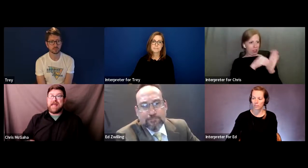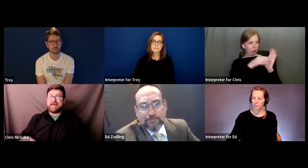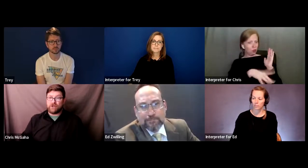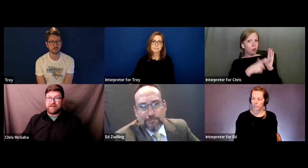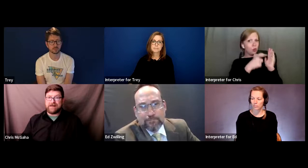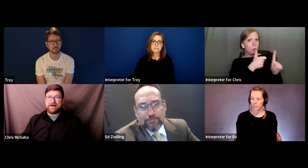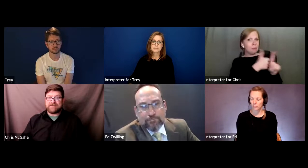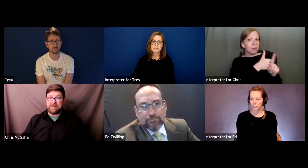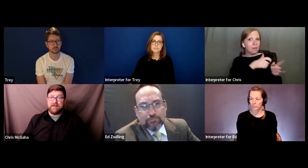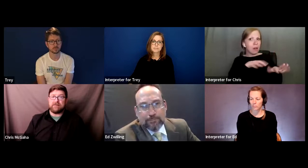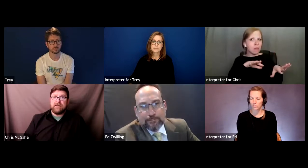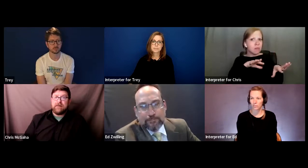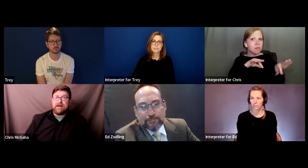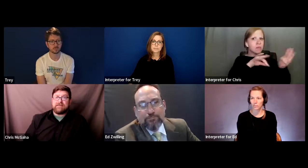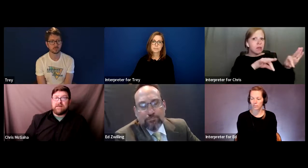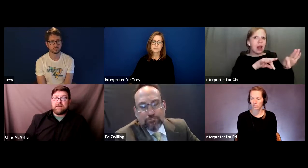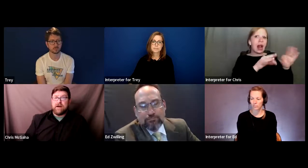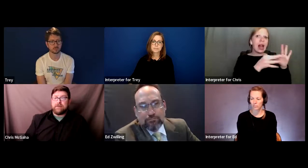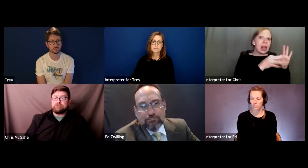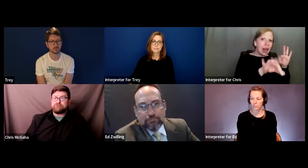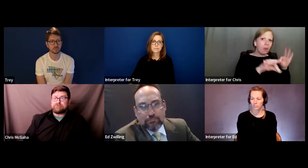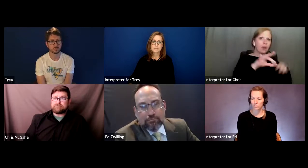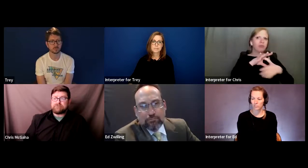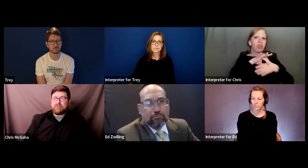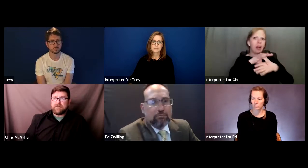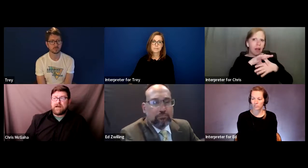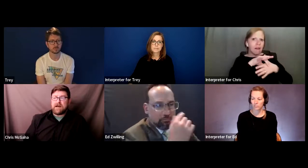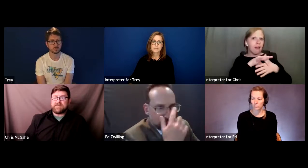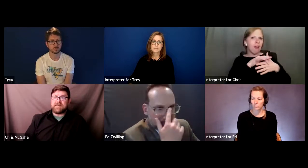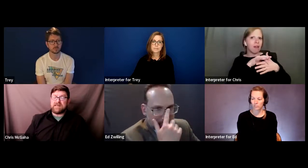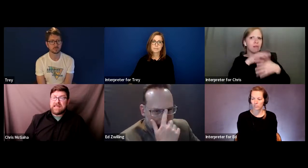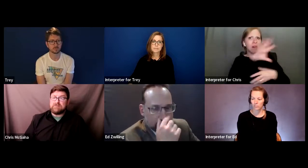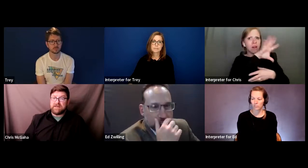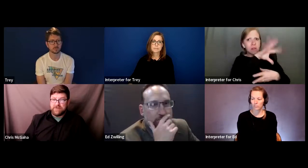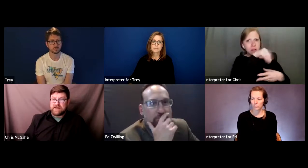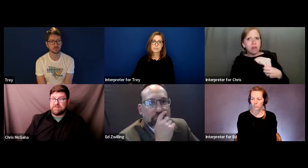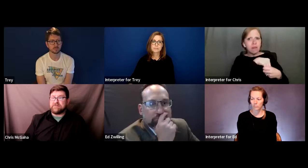and learning content, I think -- I think it can be effective.